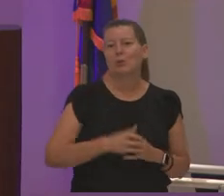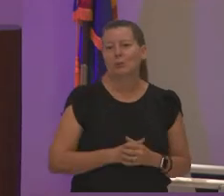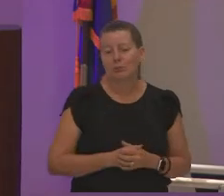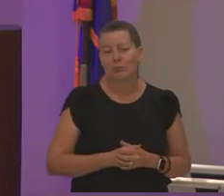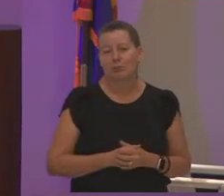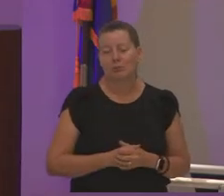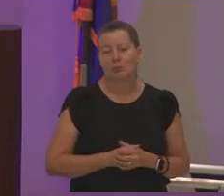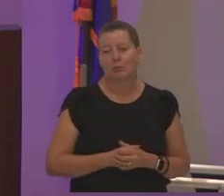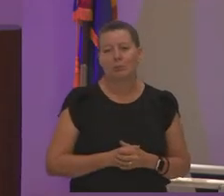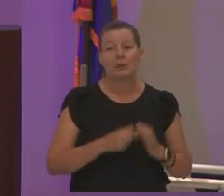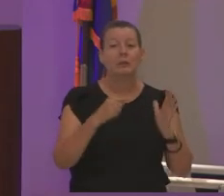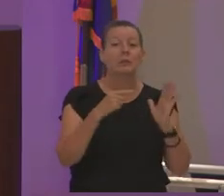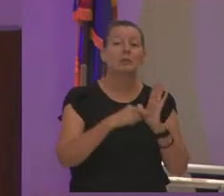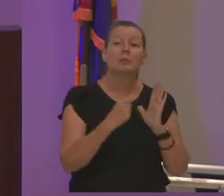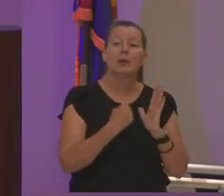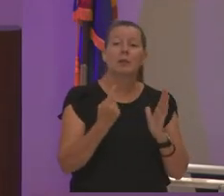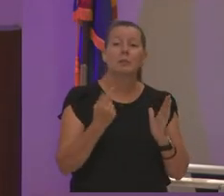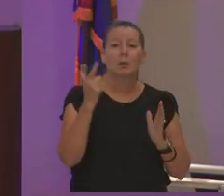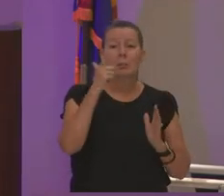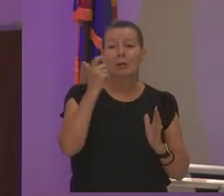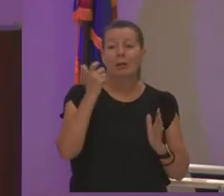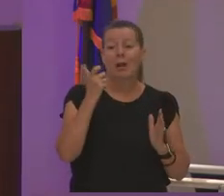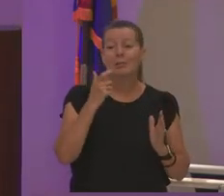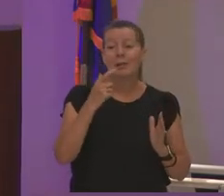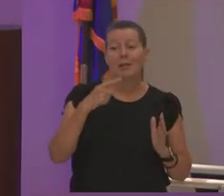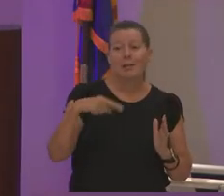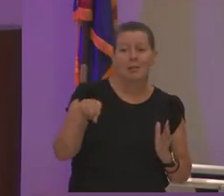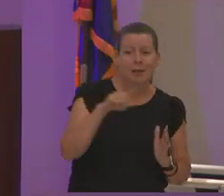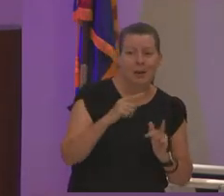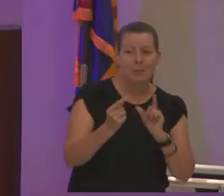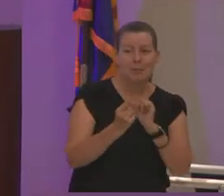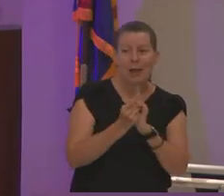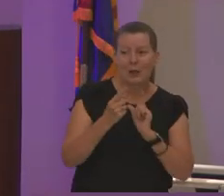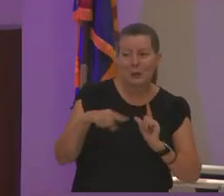and sometimes it's just because they met you and they don't even know who you